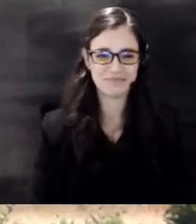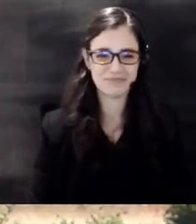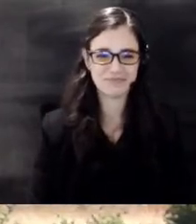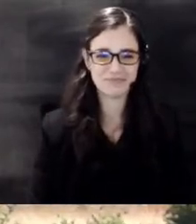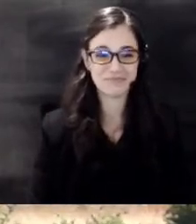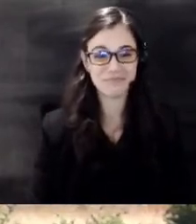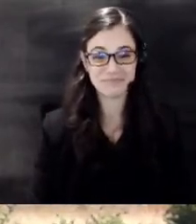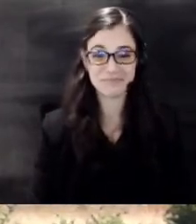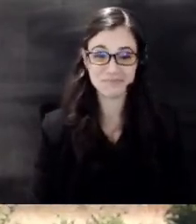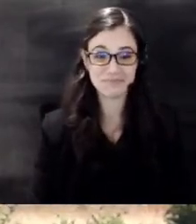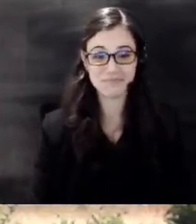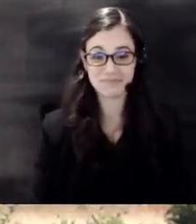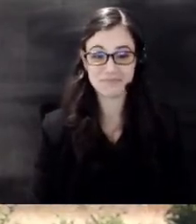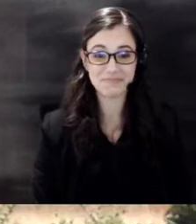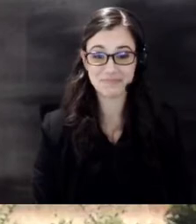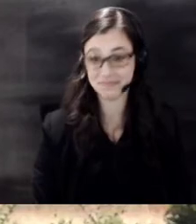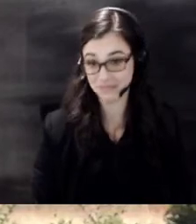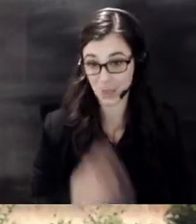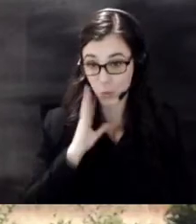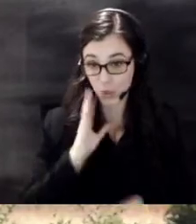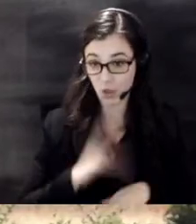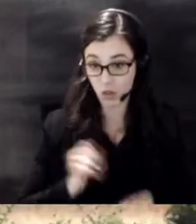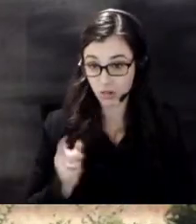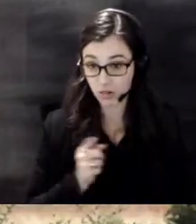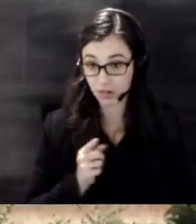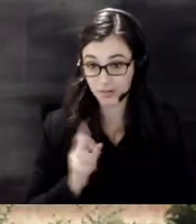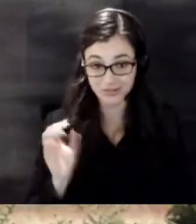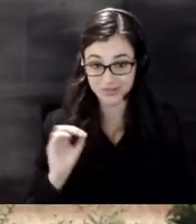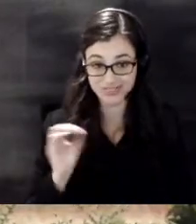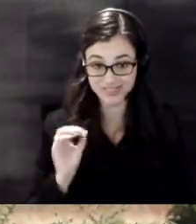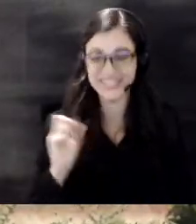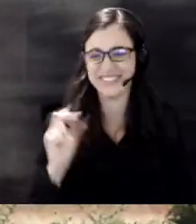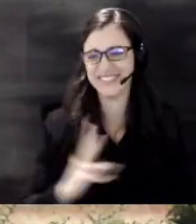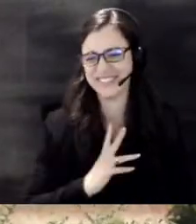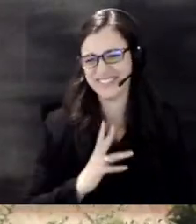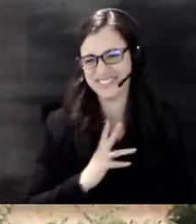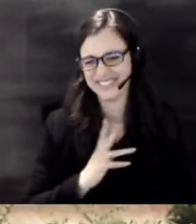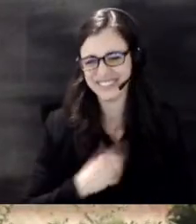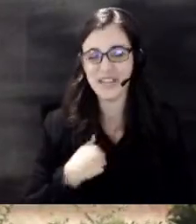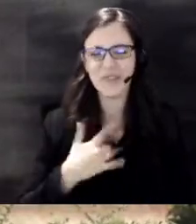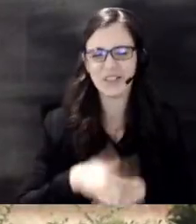I'll call on you no all right well thanks a lot I'm available afterwards if folks uh want